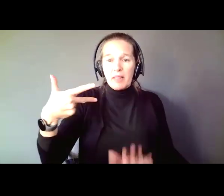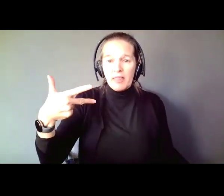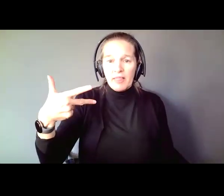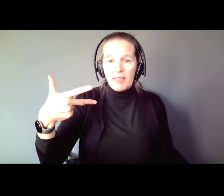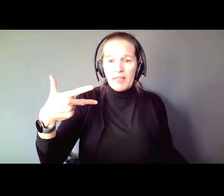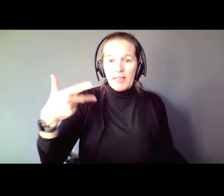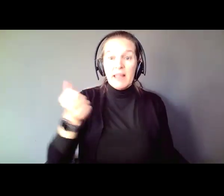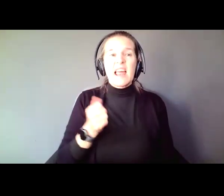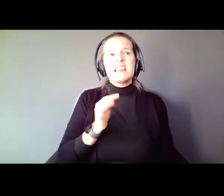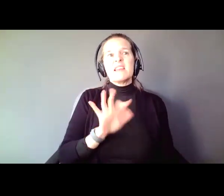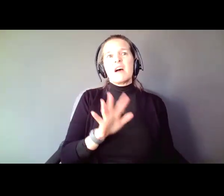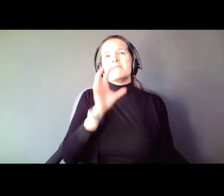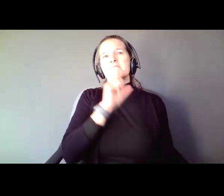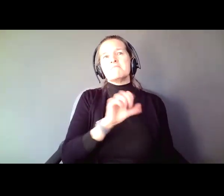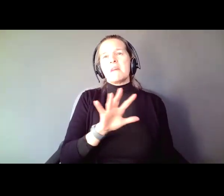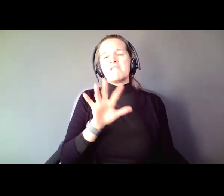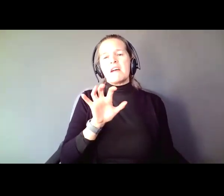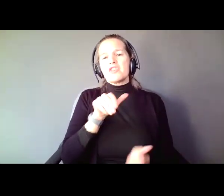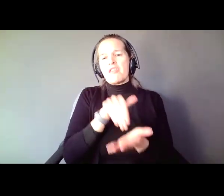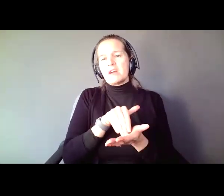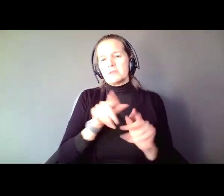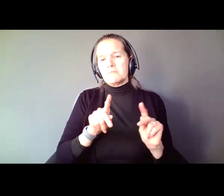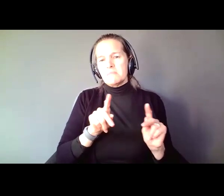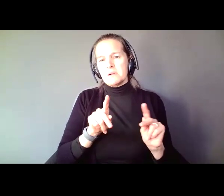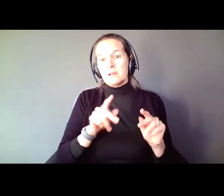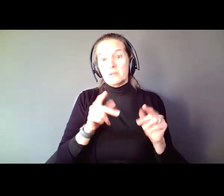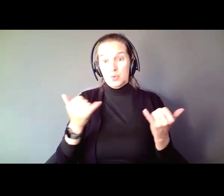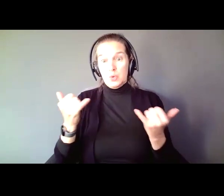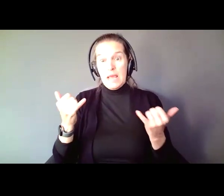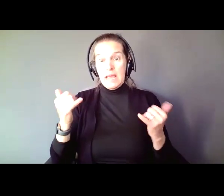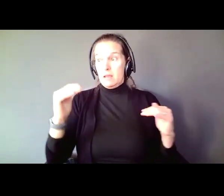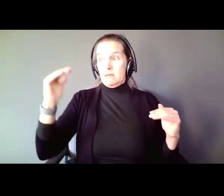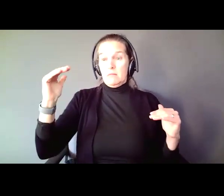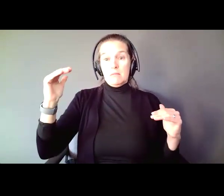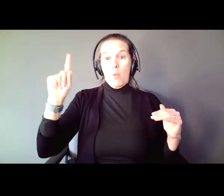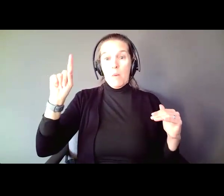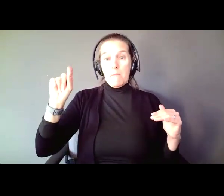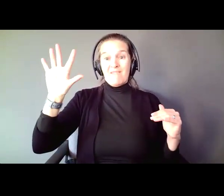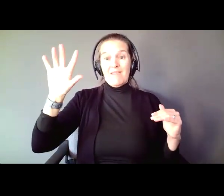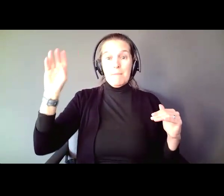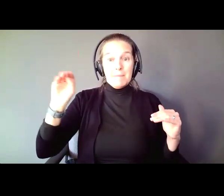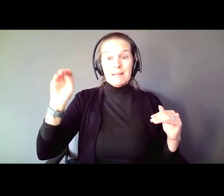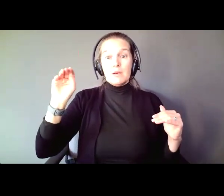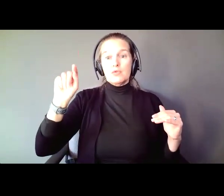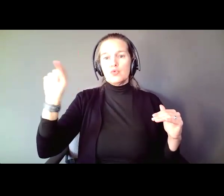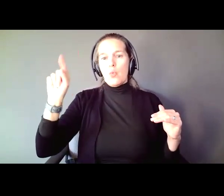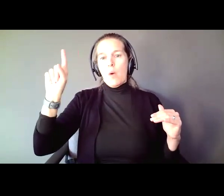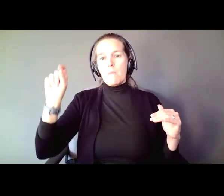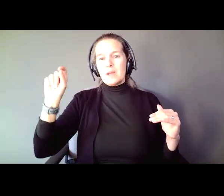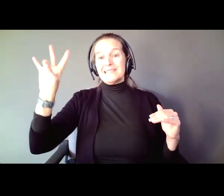was an estimated 500,000 people in guardianship. Today that number ranges from 1.5 million to 1.7 million.